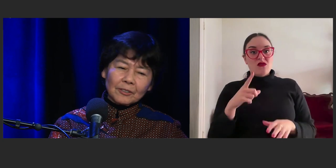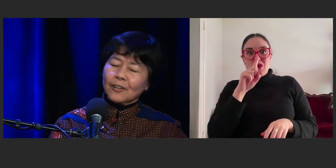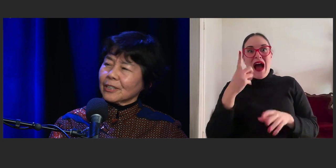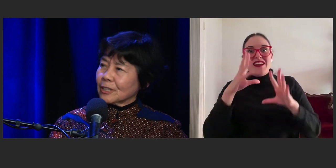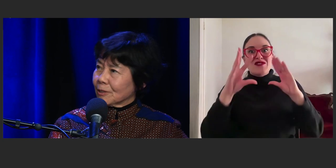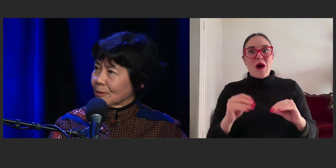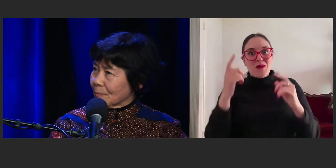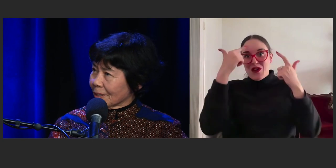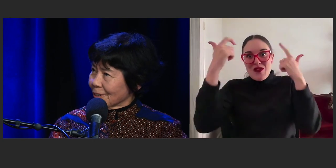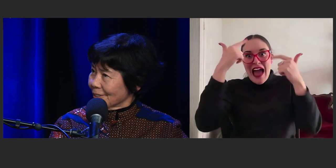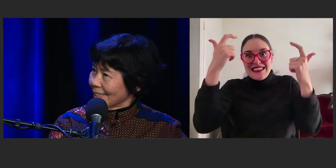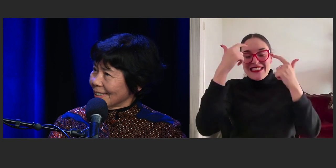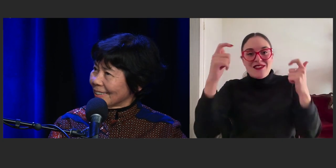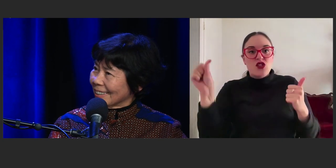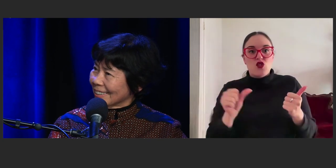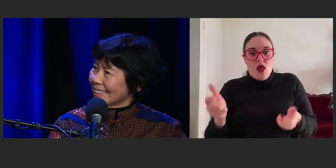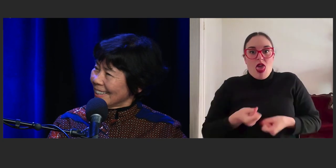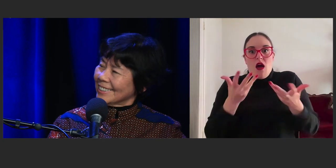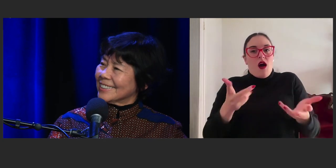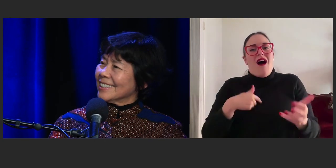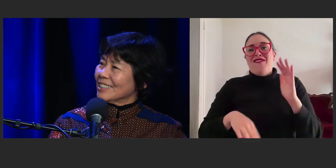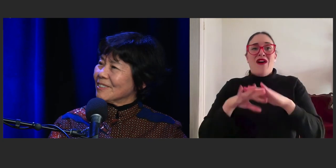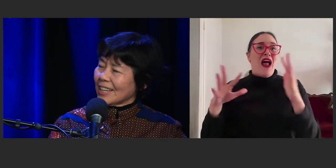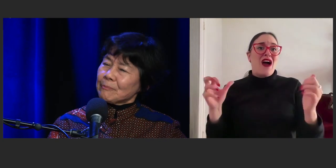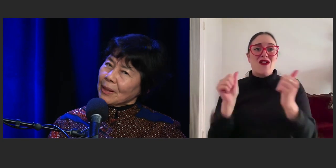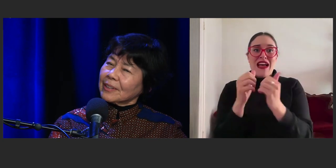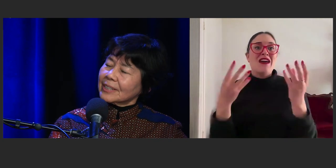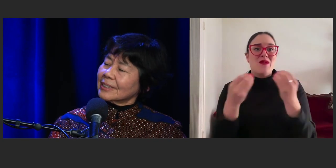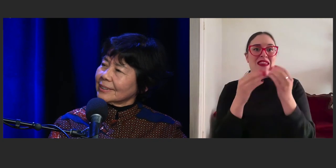I totally agree with Margo Lanagan and with that method.